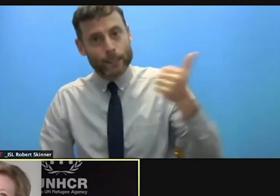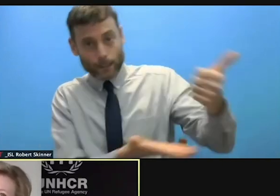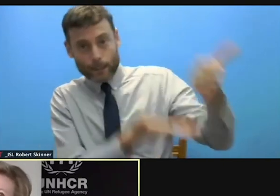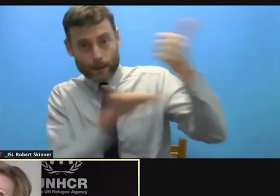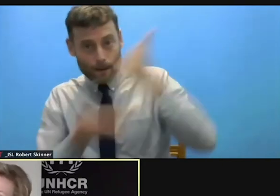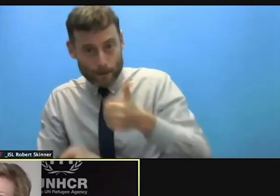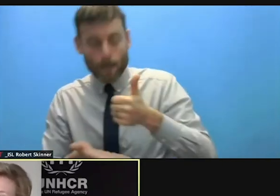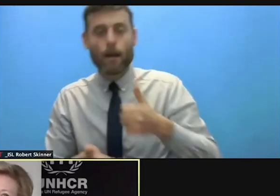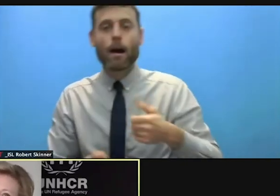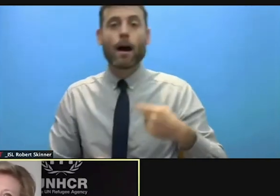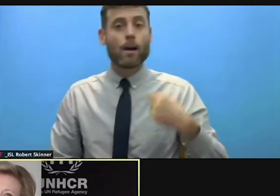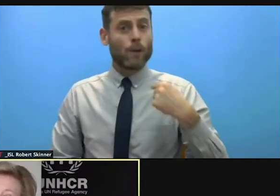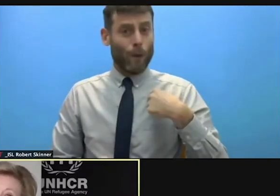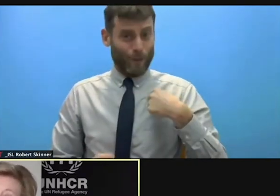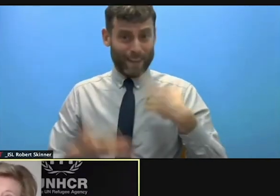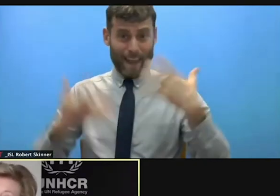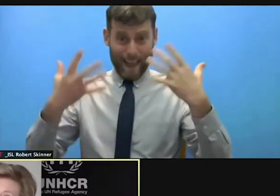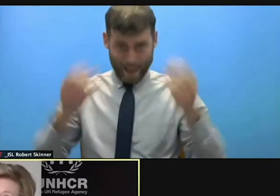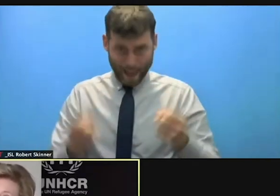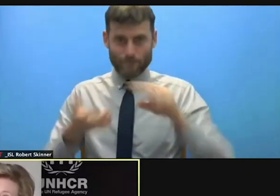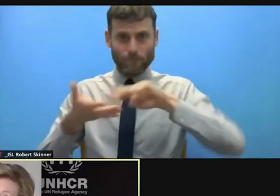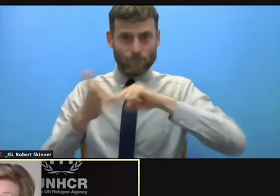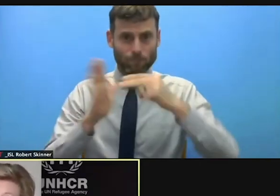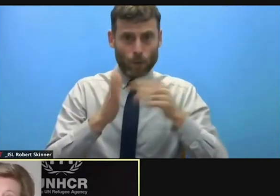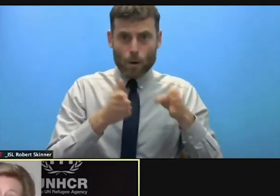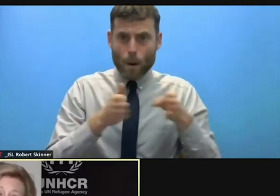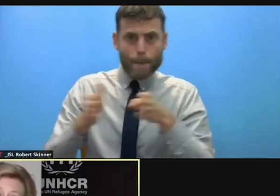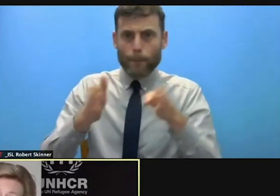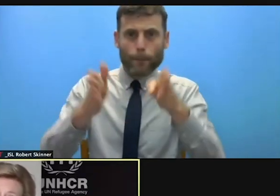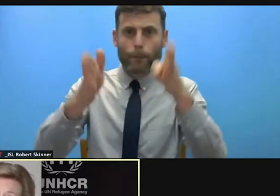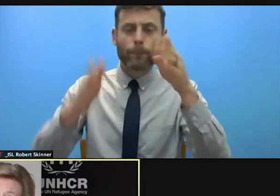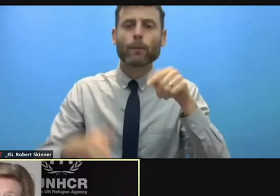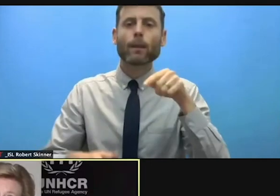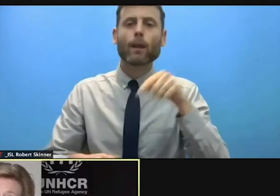have an agreement. And that's the global compact on refugees and of course on migrants as well.